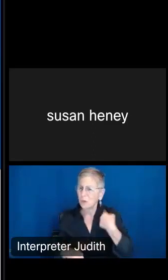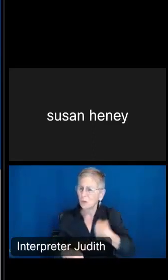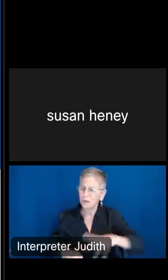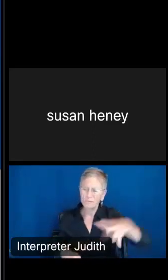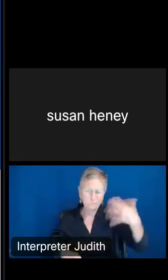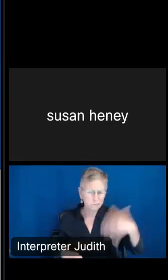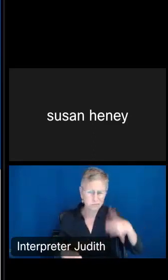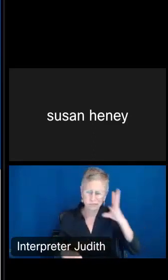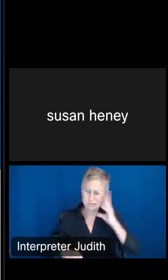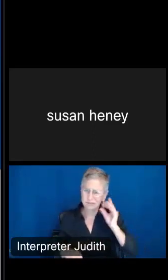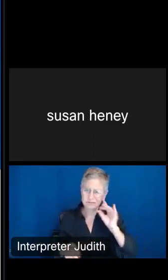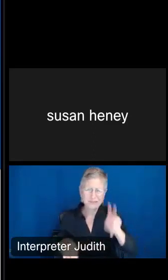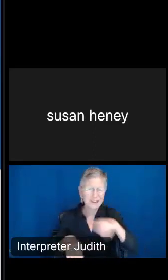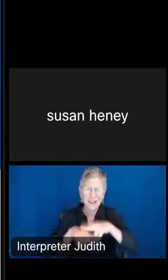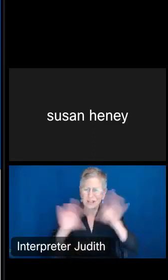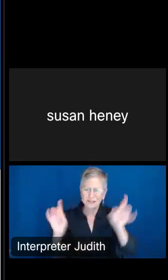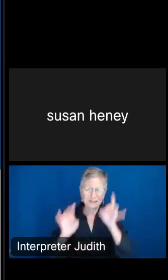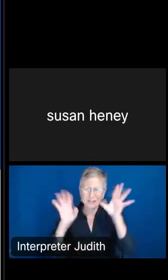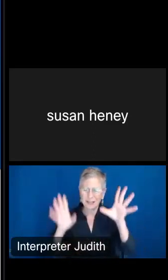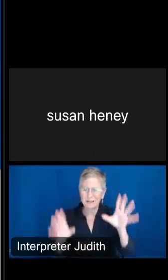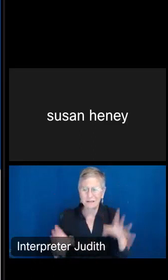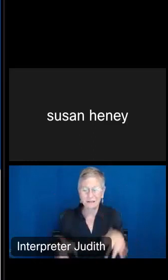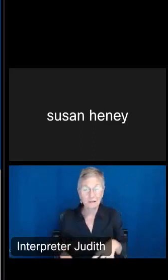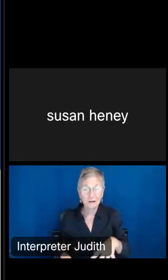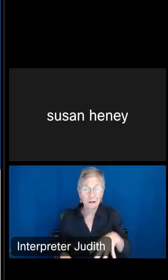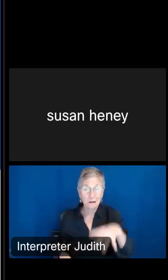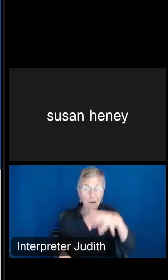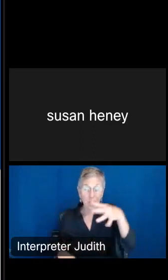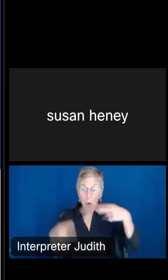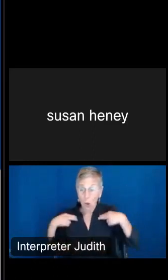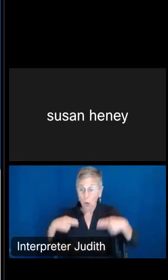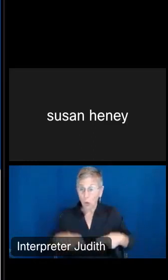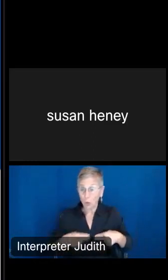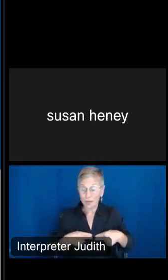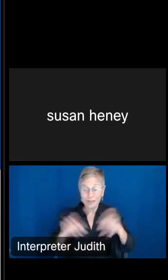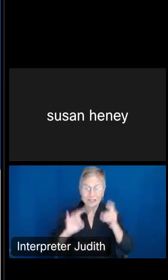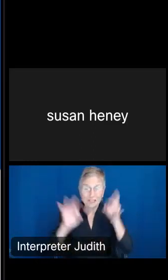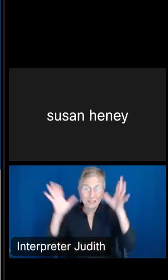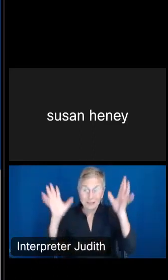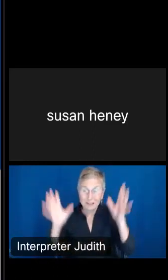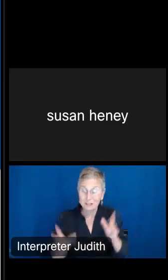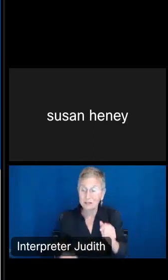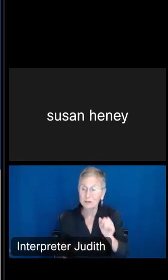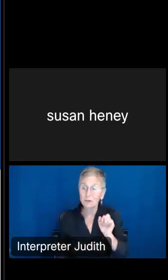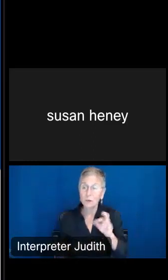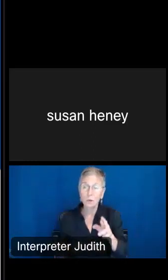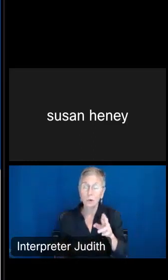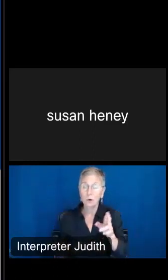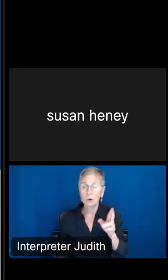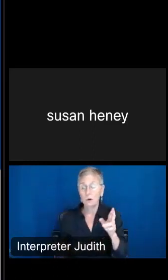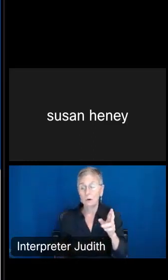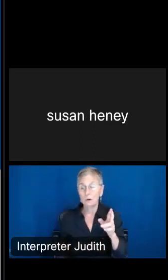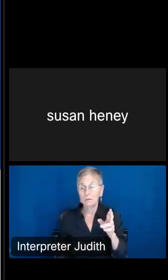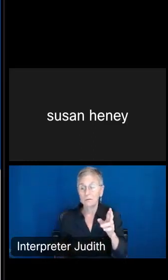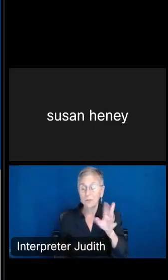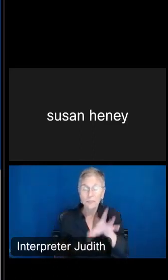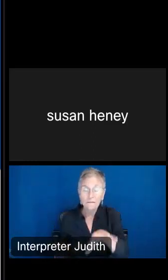or a manmade disaster. And really, locating vulnerable populations